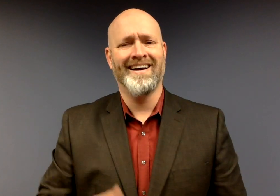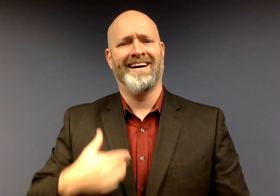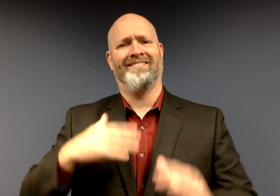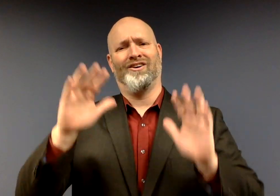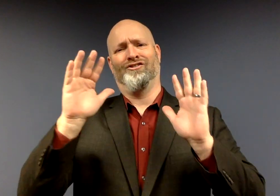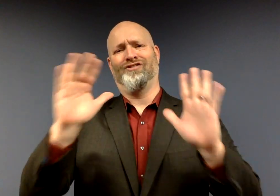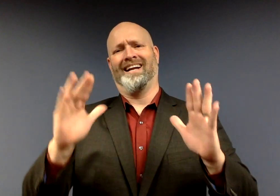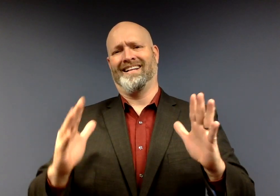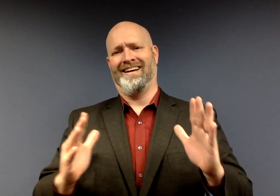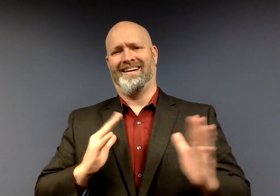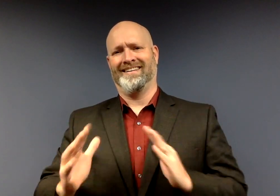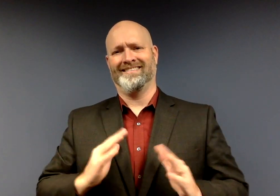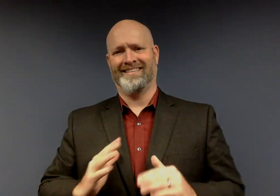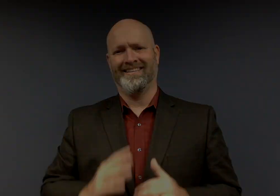Have a great holiday!